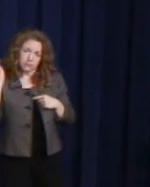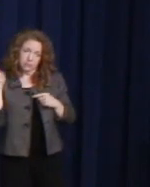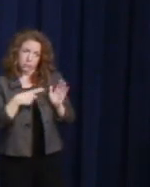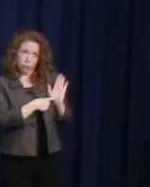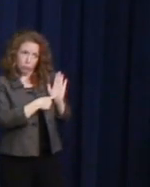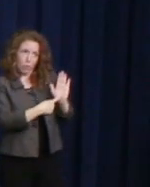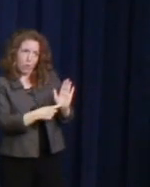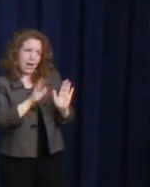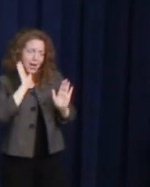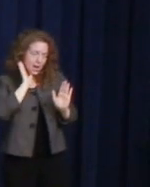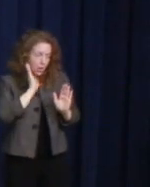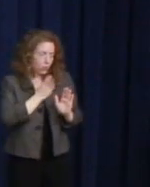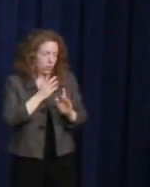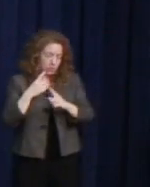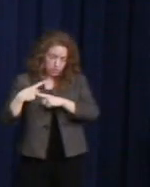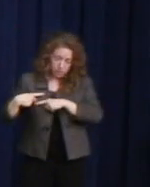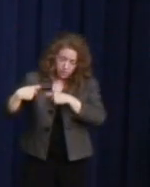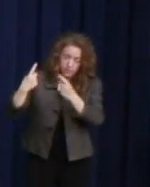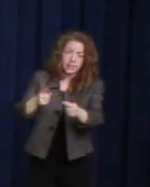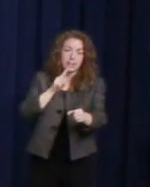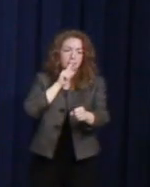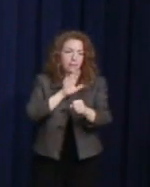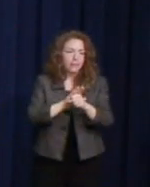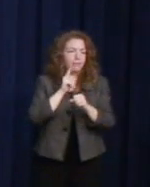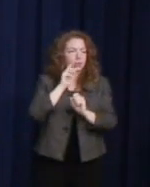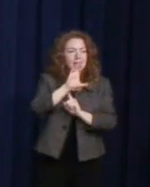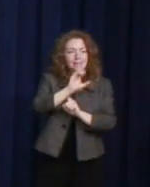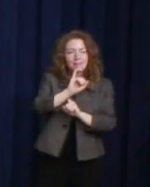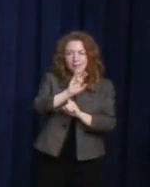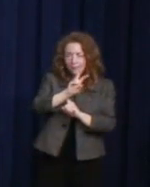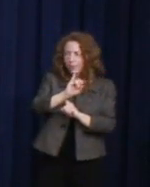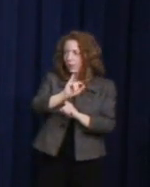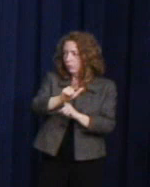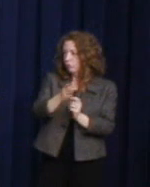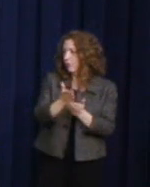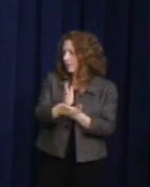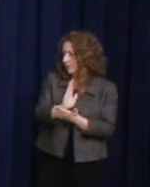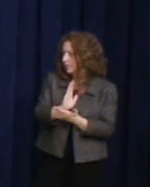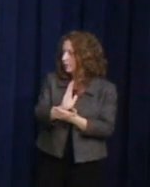Harvey Milk joins other civil rights pioneers who've been honored with stamps,